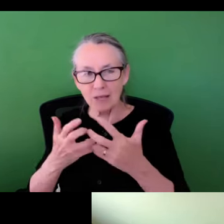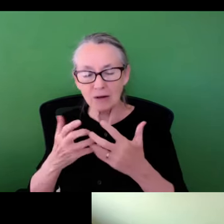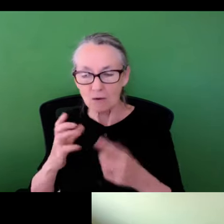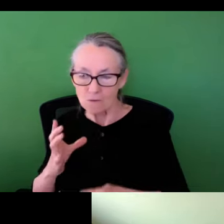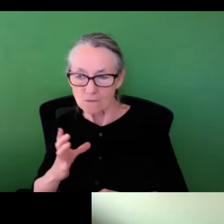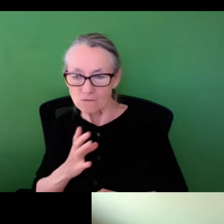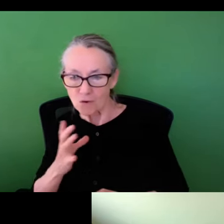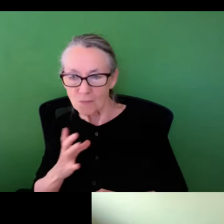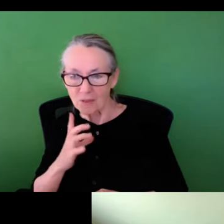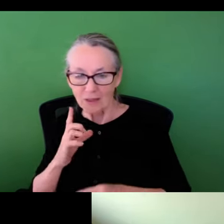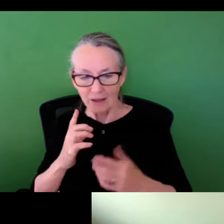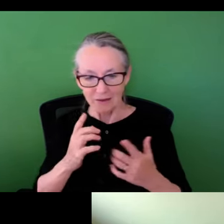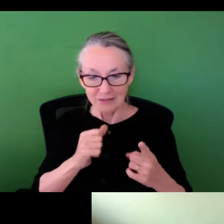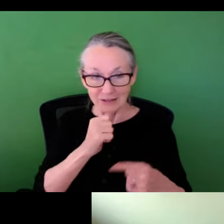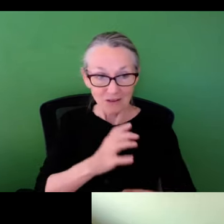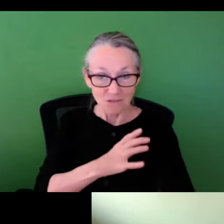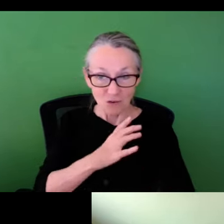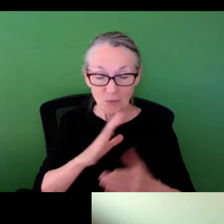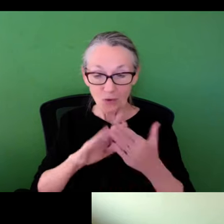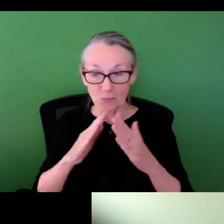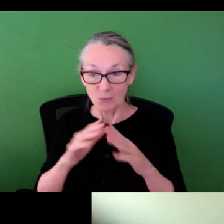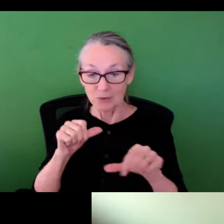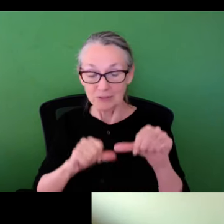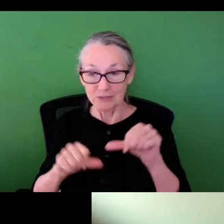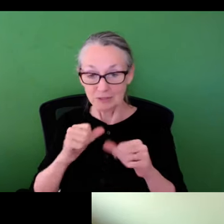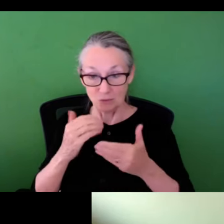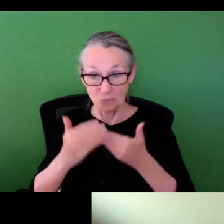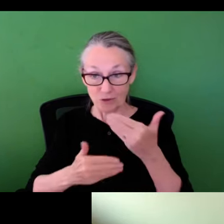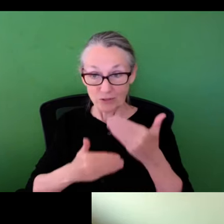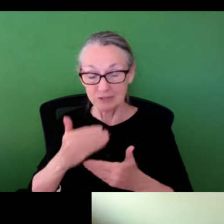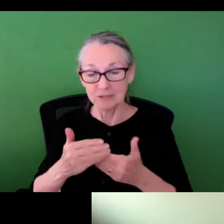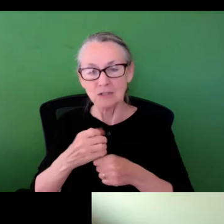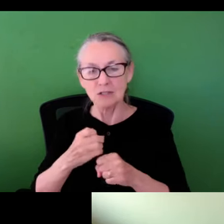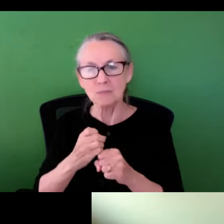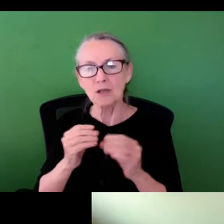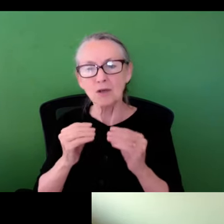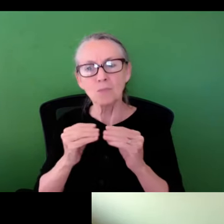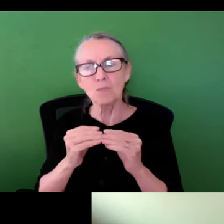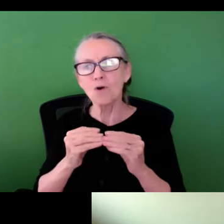really sort of wanted to blend these formal and emerging informal science processes